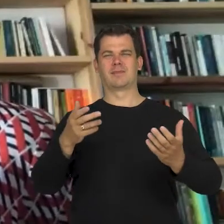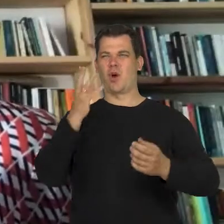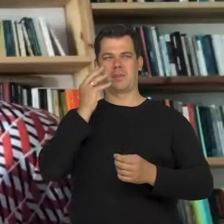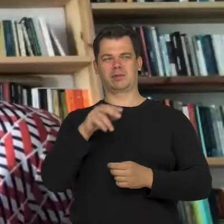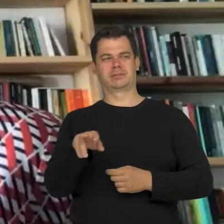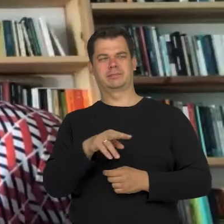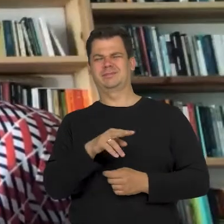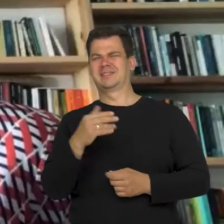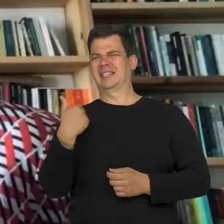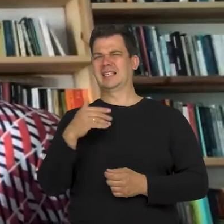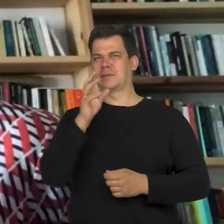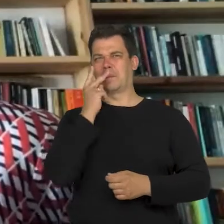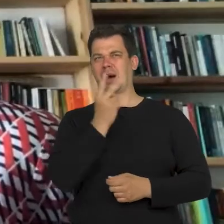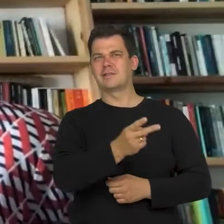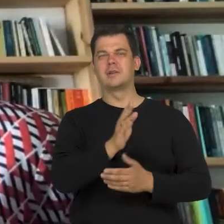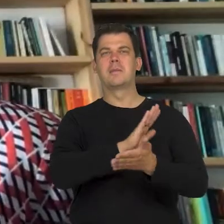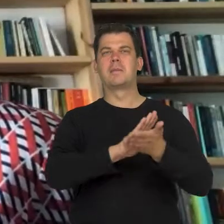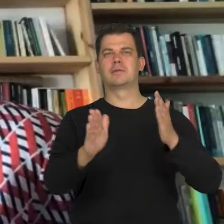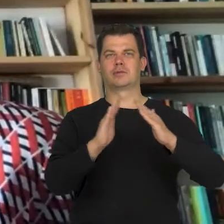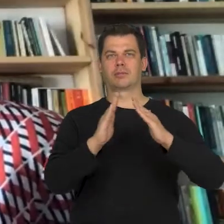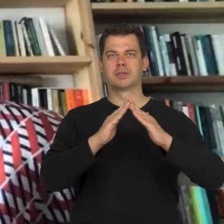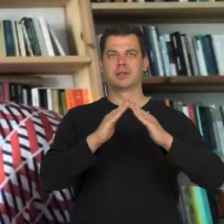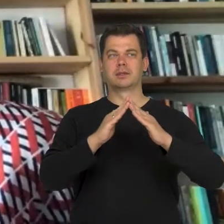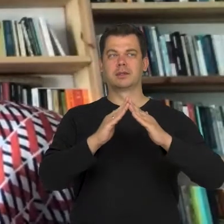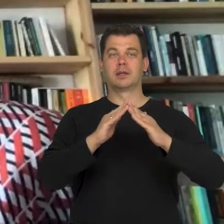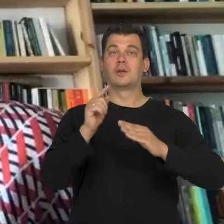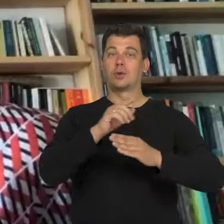is connected with the fact that homeless people and beggars